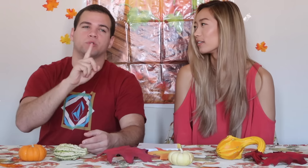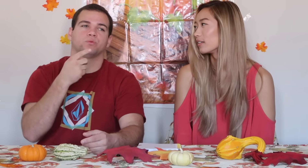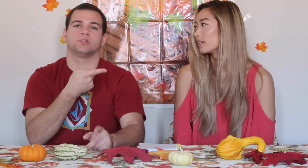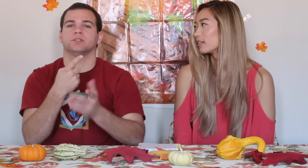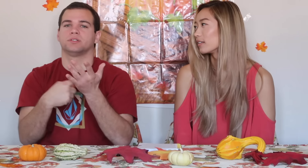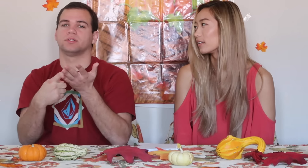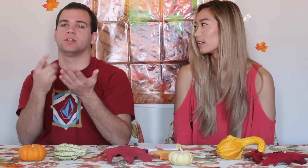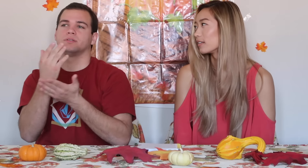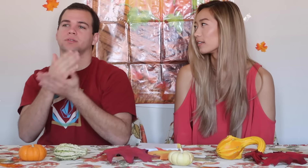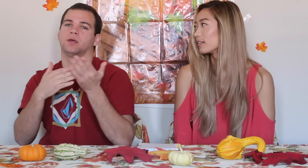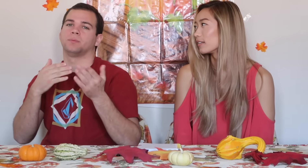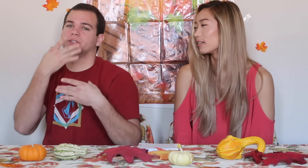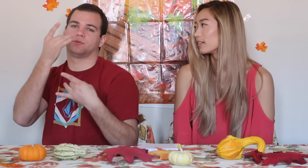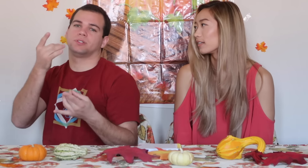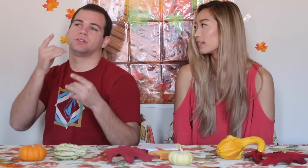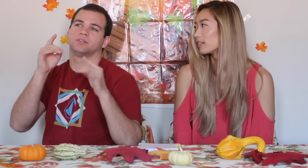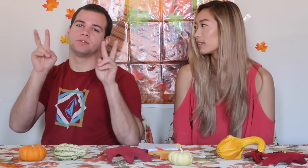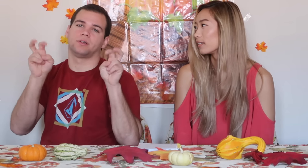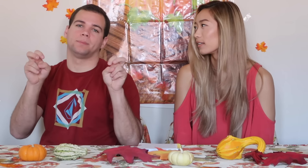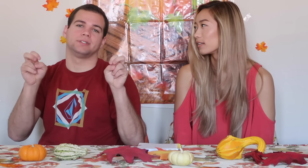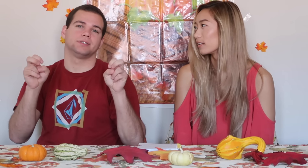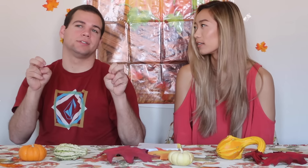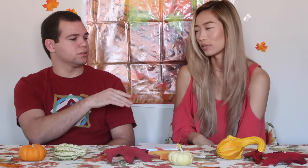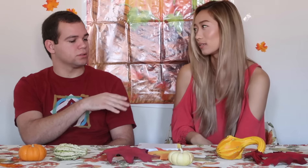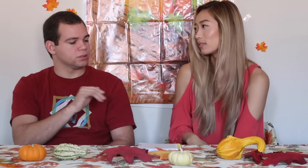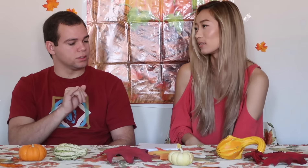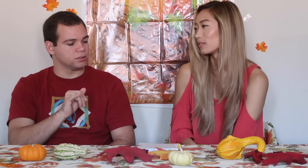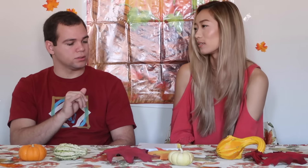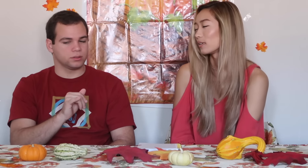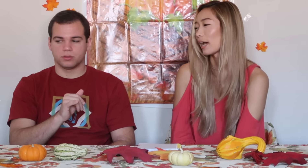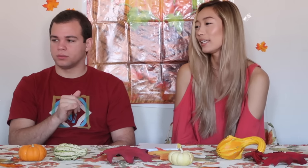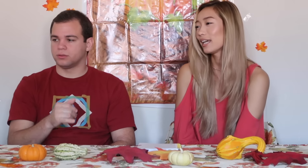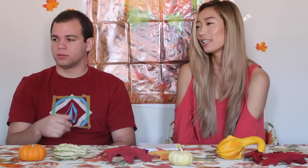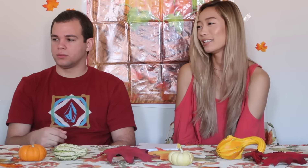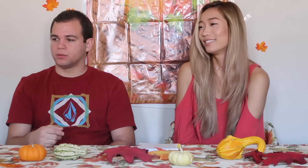where we discuss some interesting topics Hi Titan!